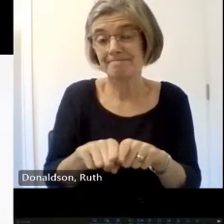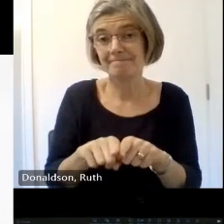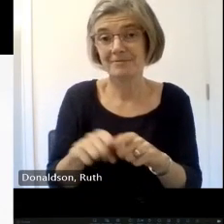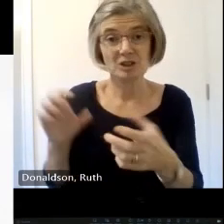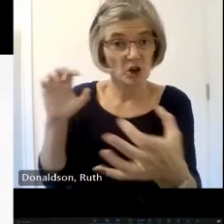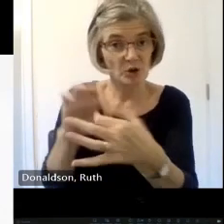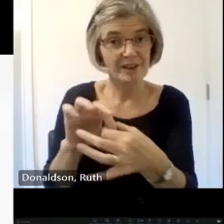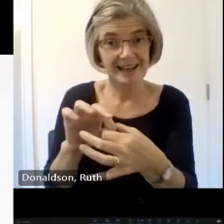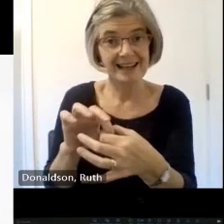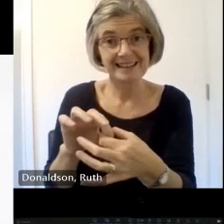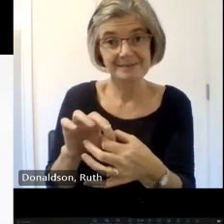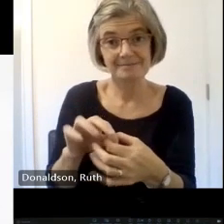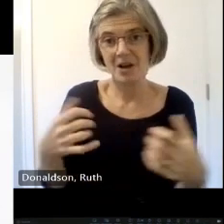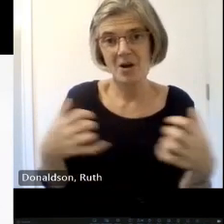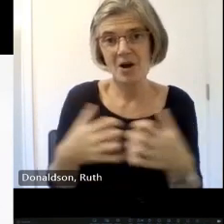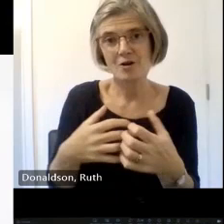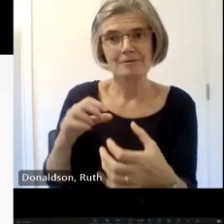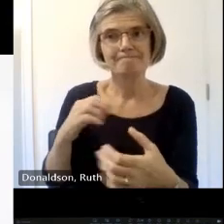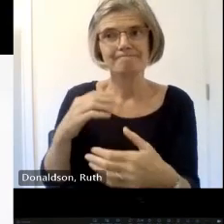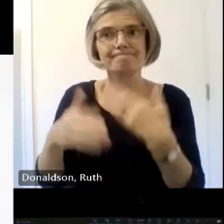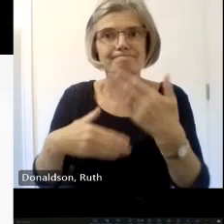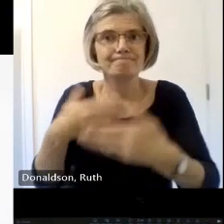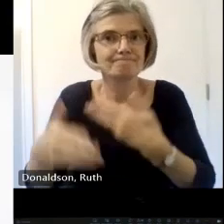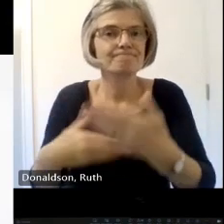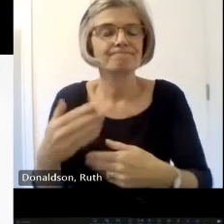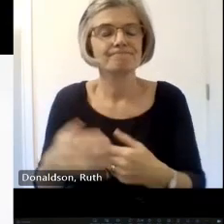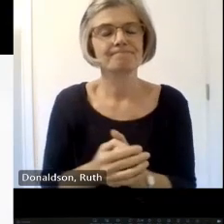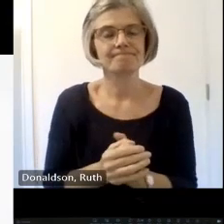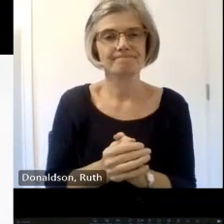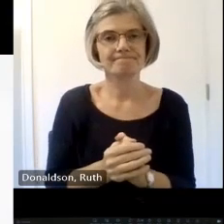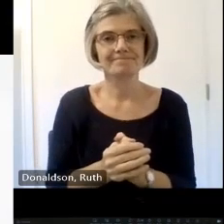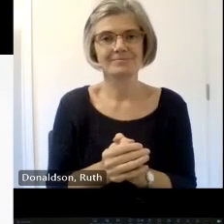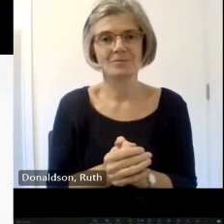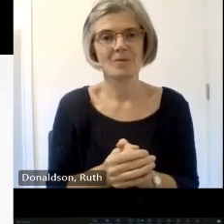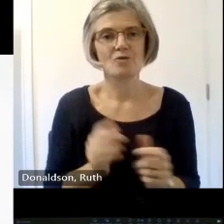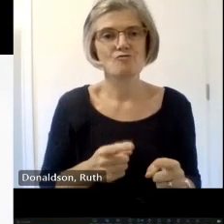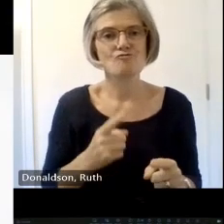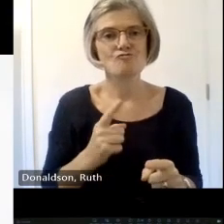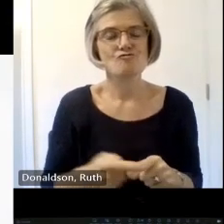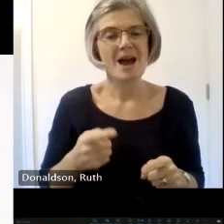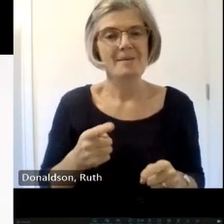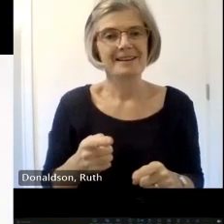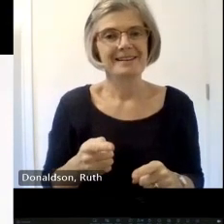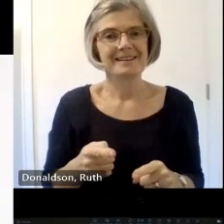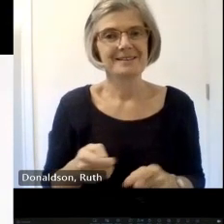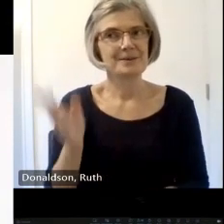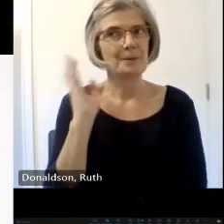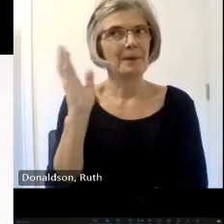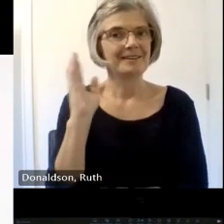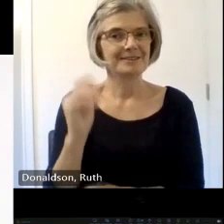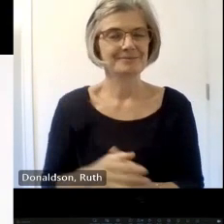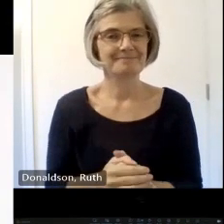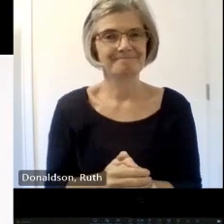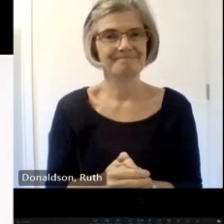with any of our rapid fire speakers okay so um we're just going to plow into this the time's